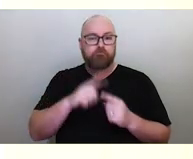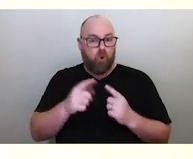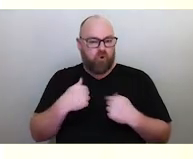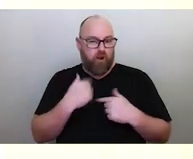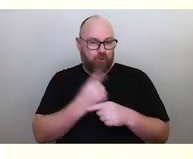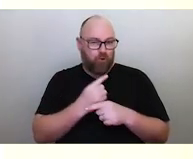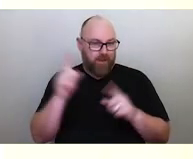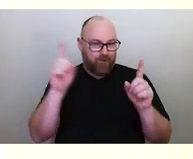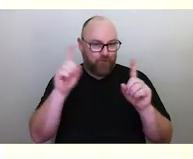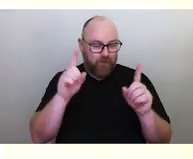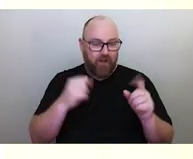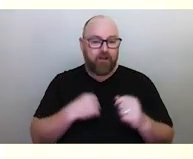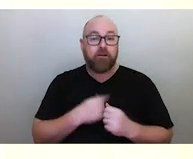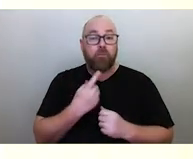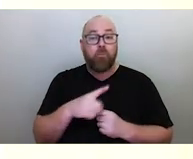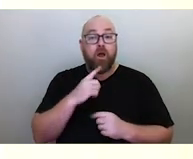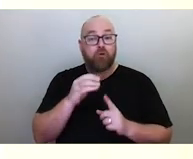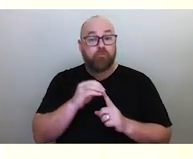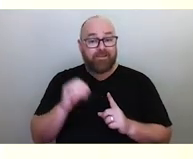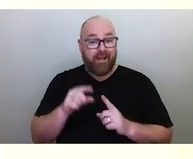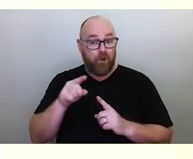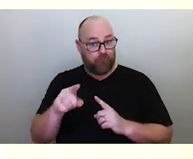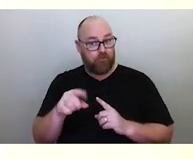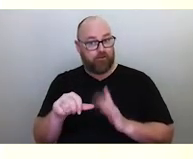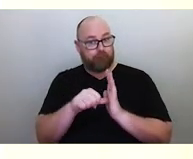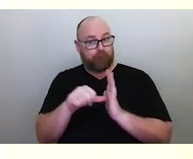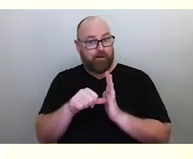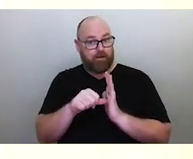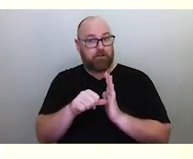And 100% of all of the royalties go to charity.